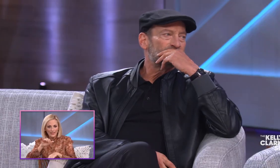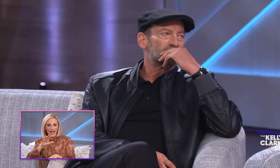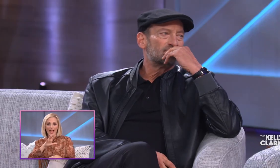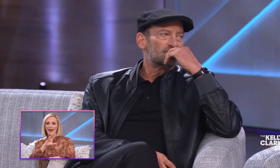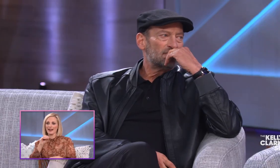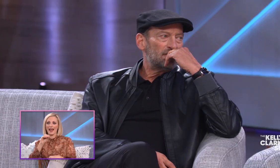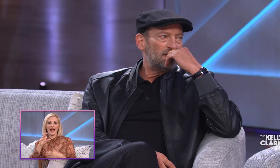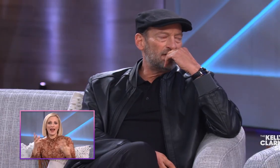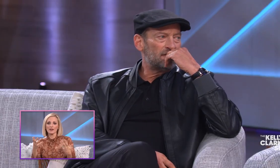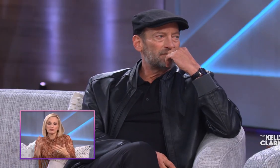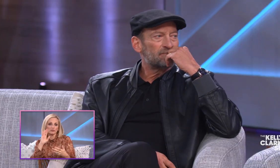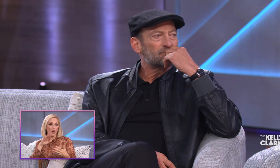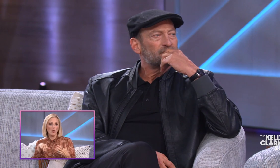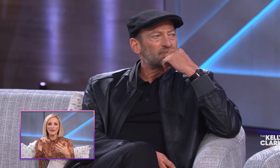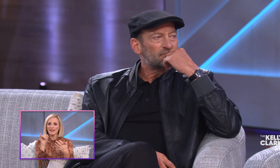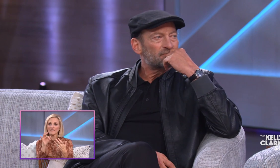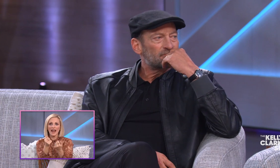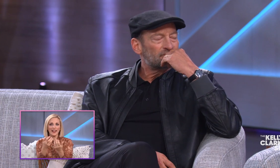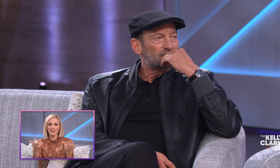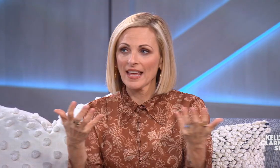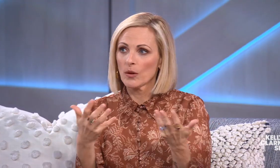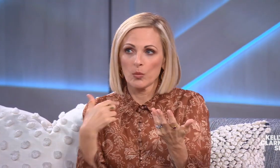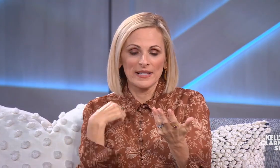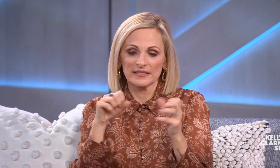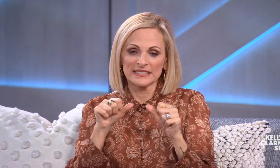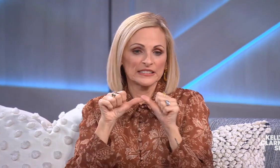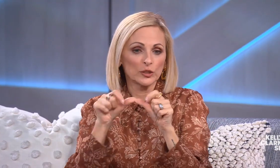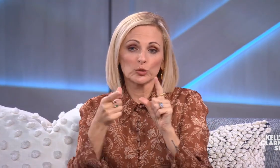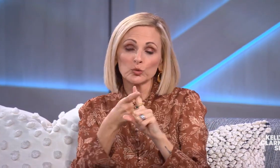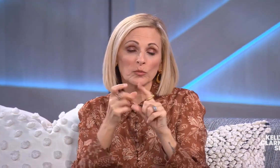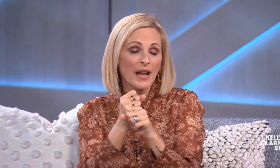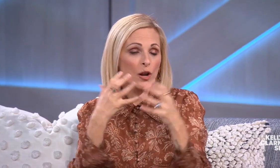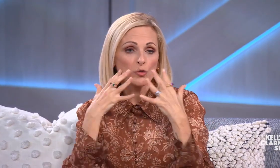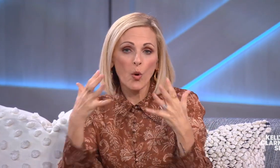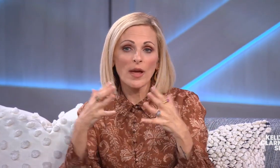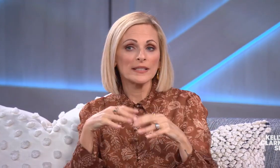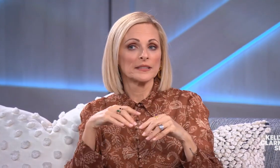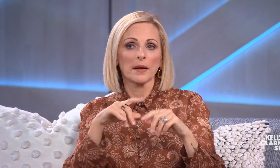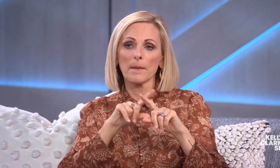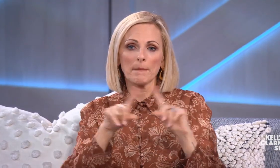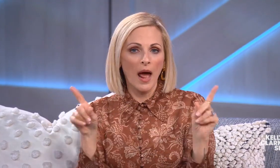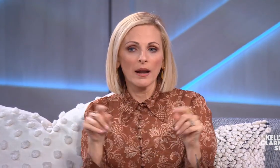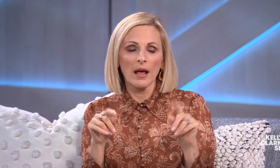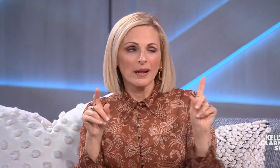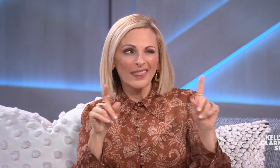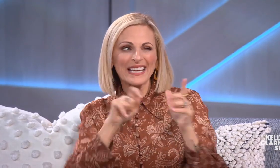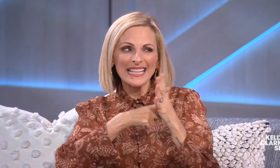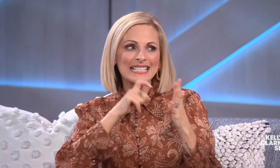we're focused on doing whatever it is we can do, we can continue to make noise.